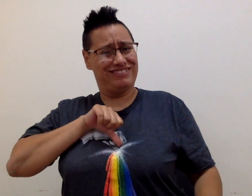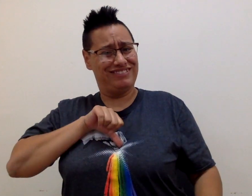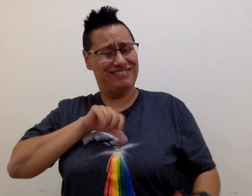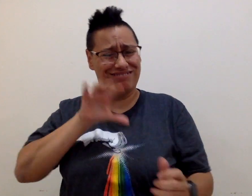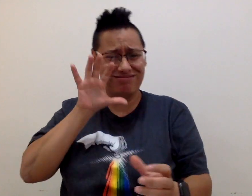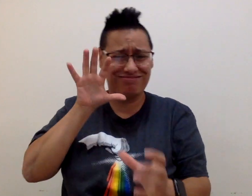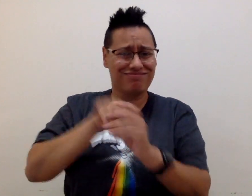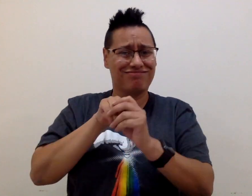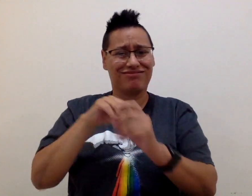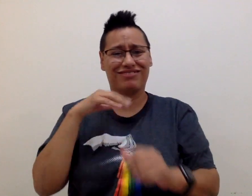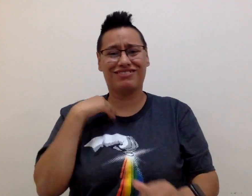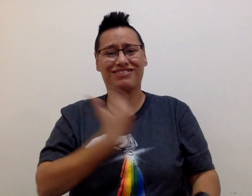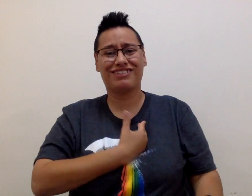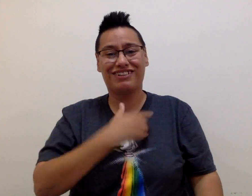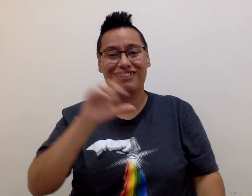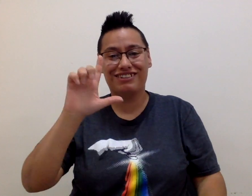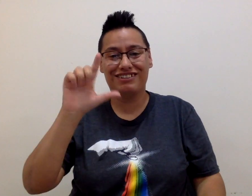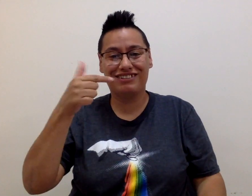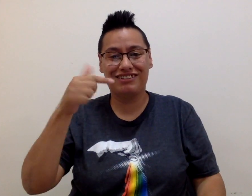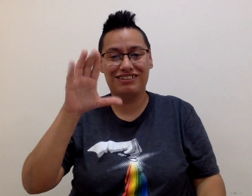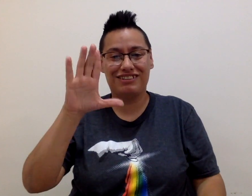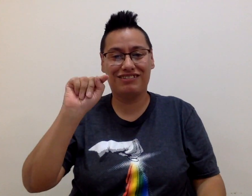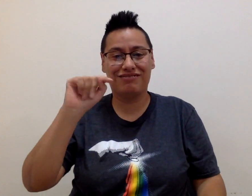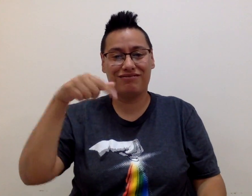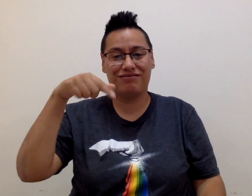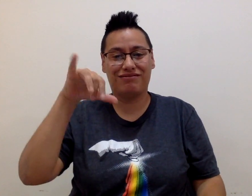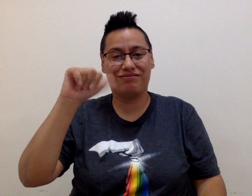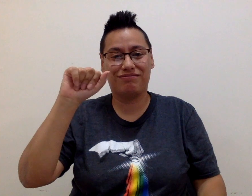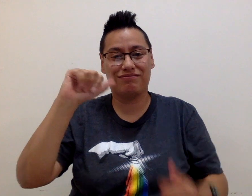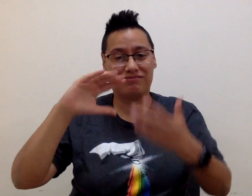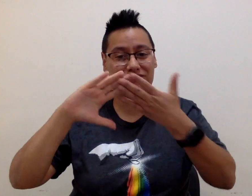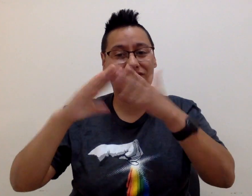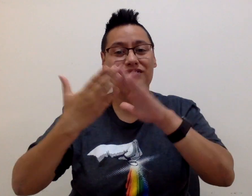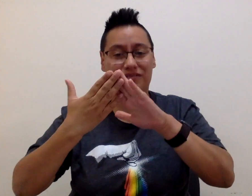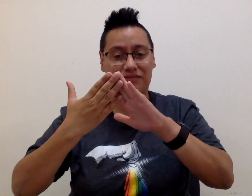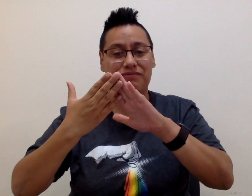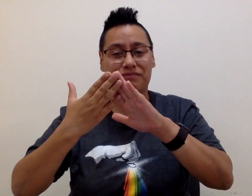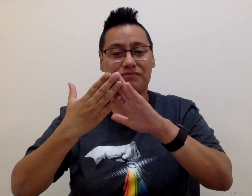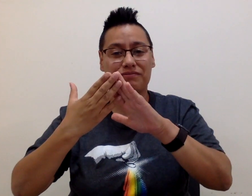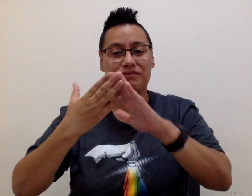We are proud to be involved in the LGBTQIA+ community.